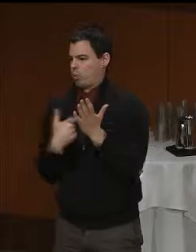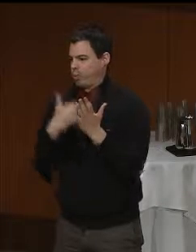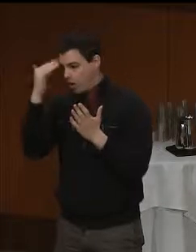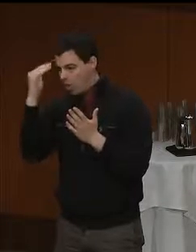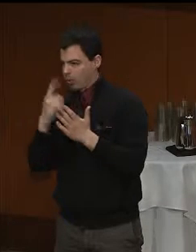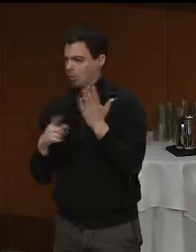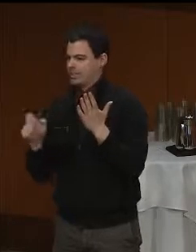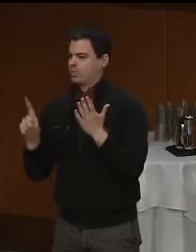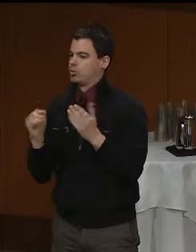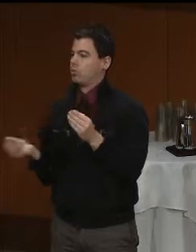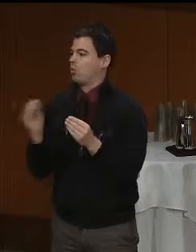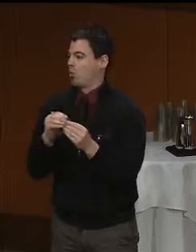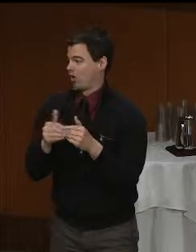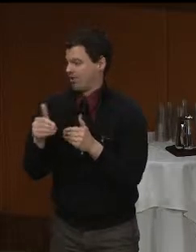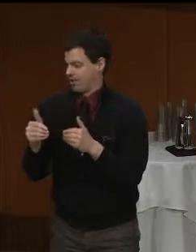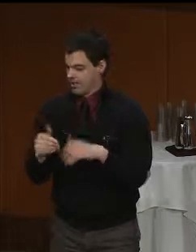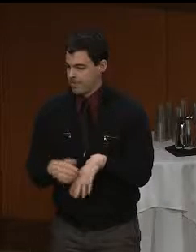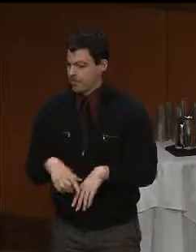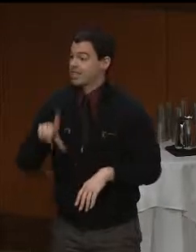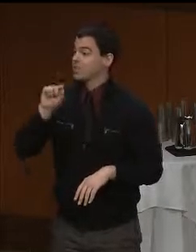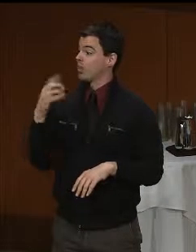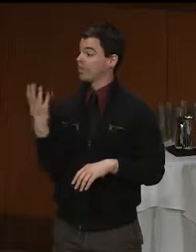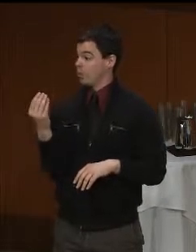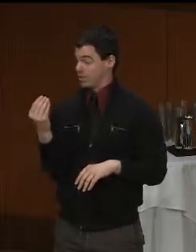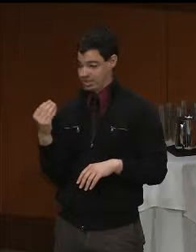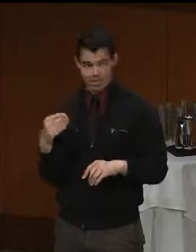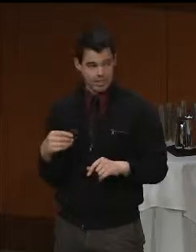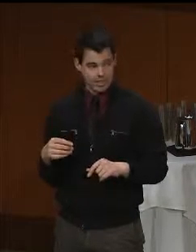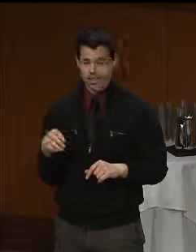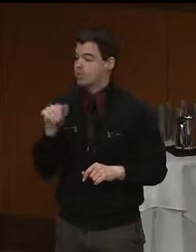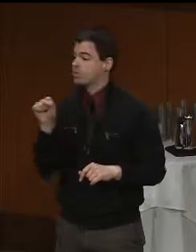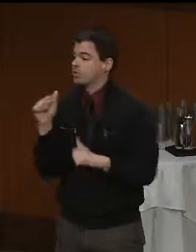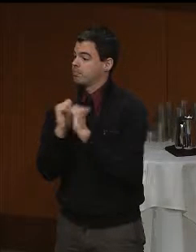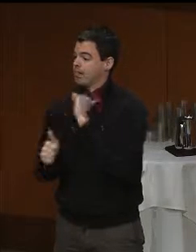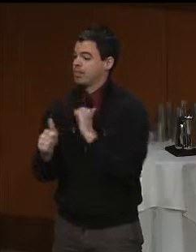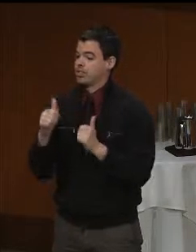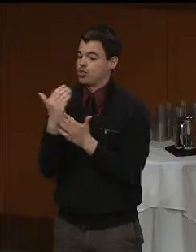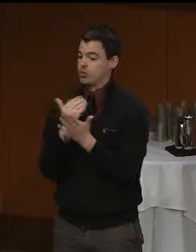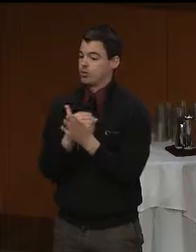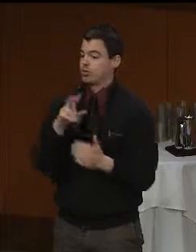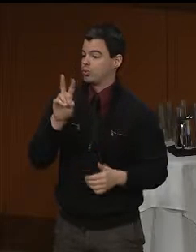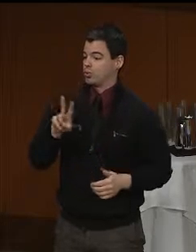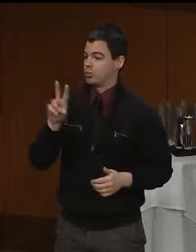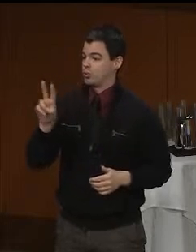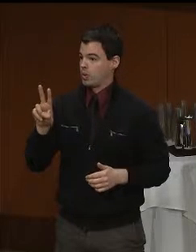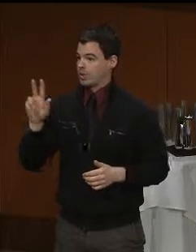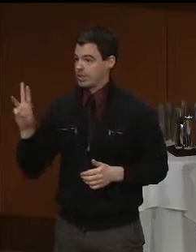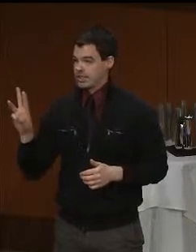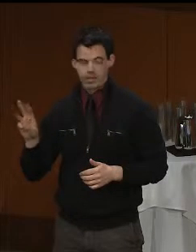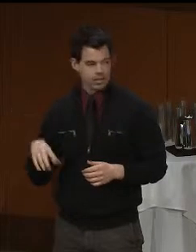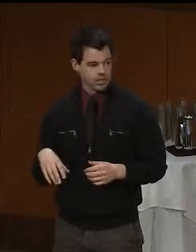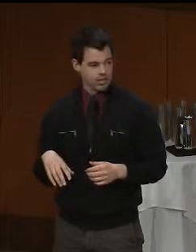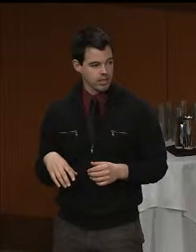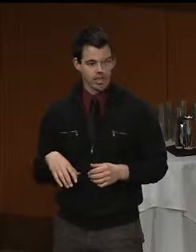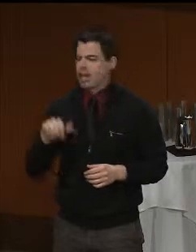And in 2014, Massachusetts passed Chapter 226, an Act relative to assisting individuals